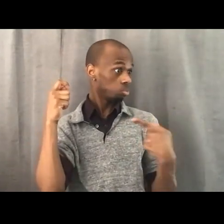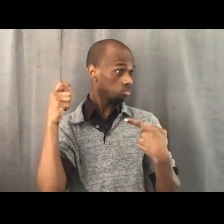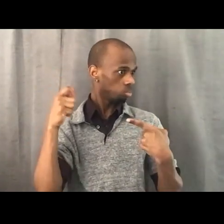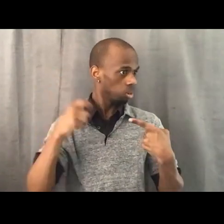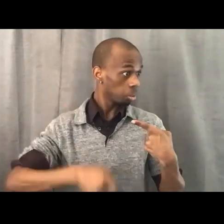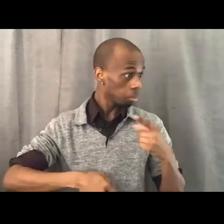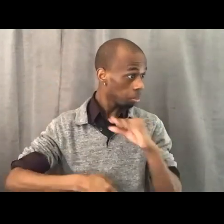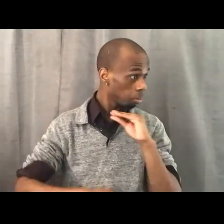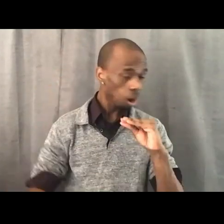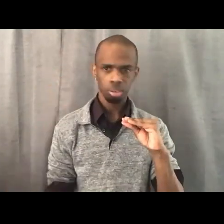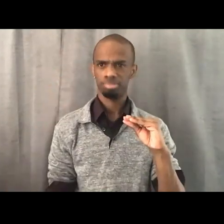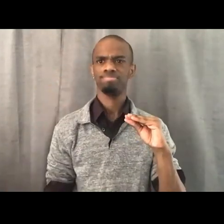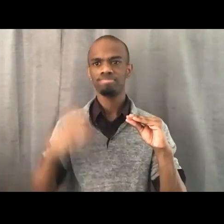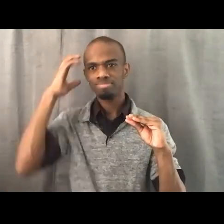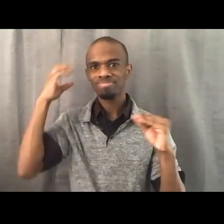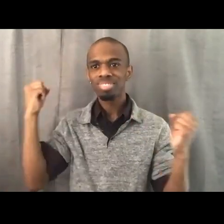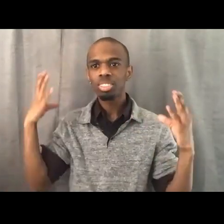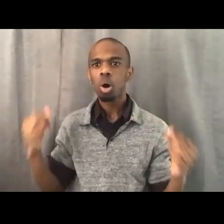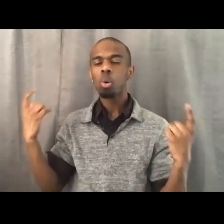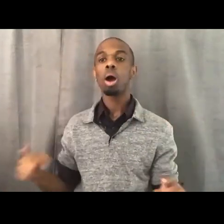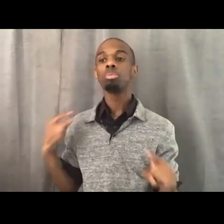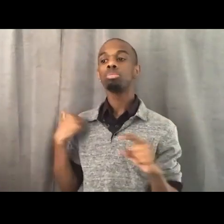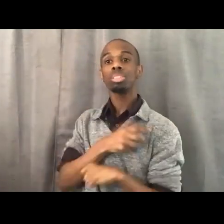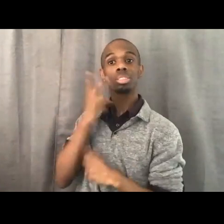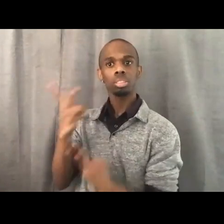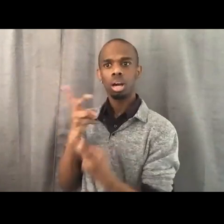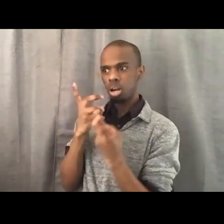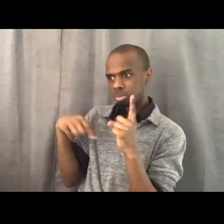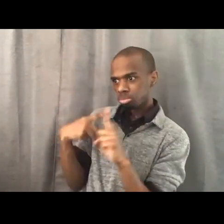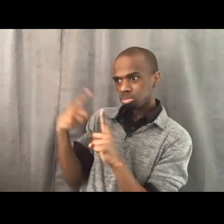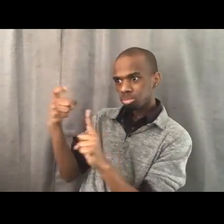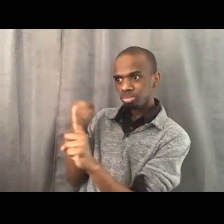as we watched the passage of the Voting Rights Act of 1965,